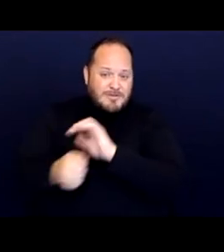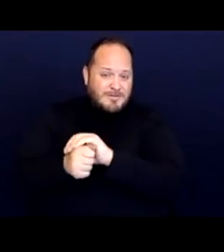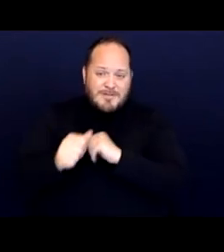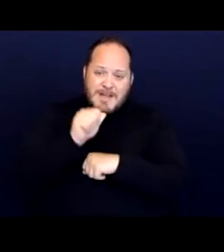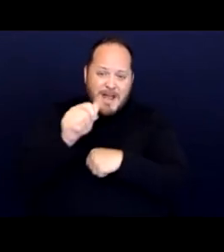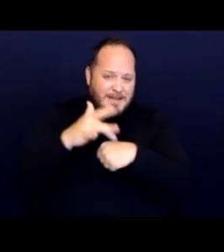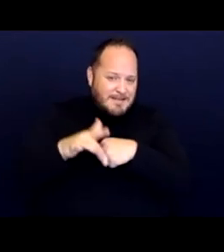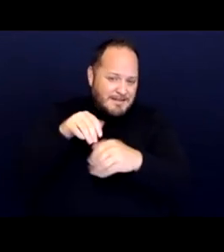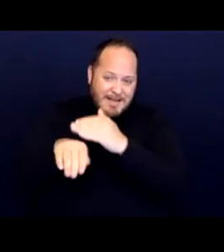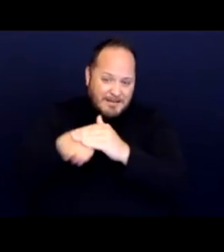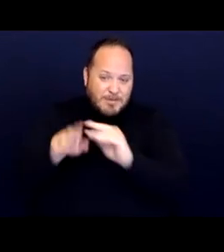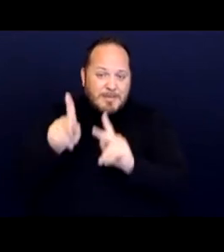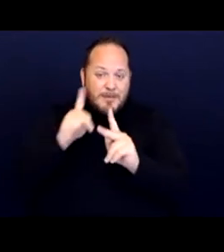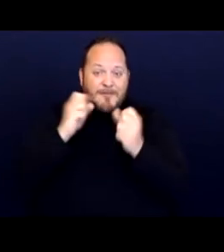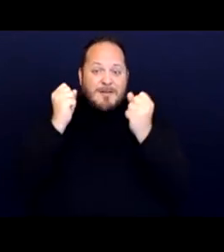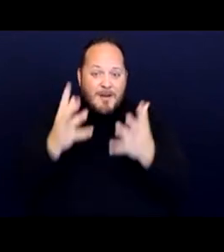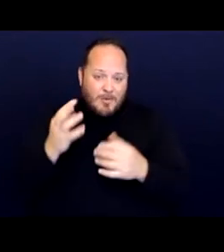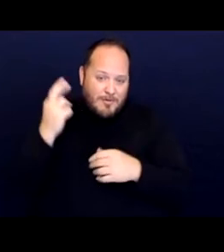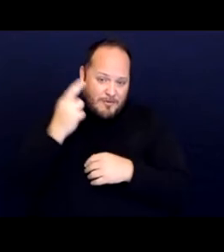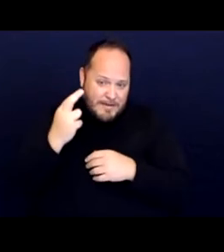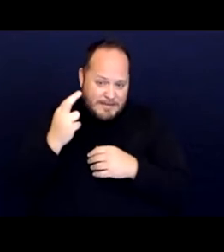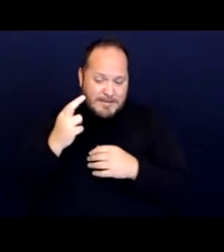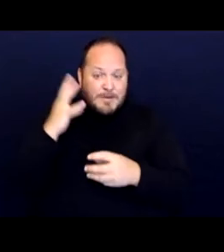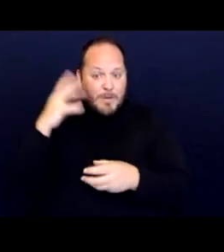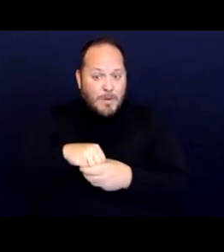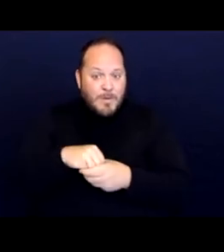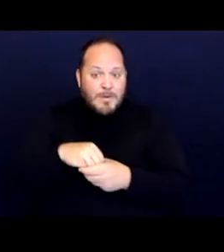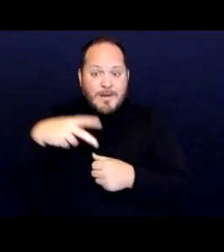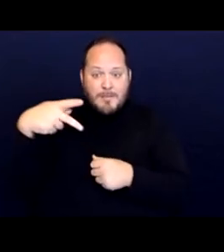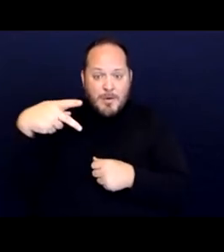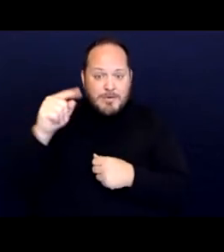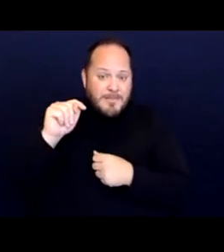including post-traumatic stress disorder,